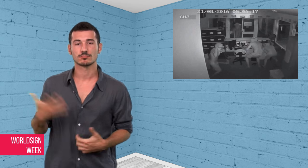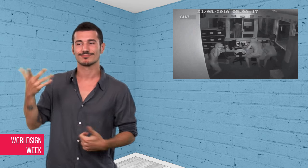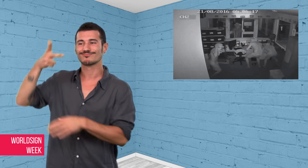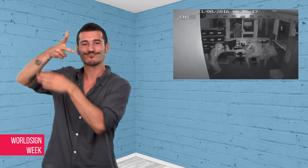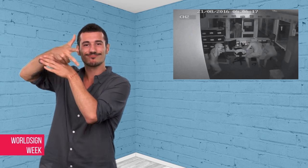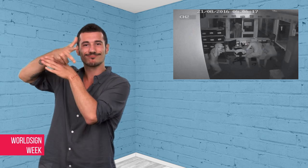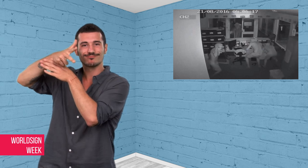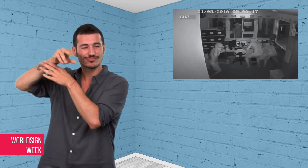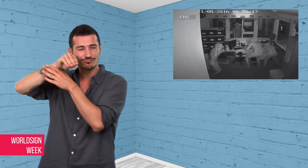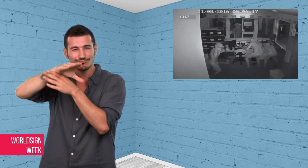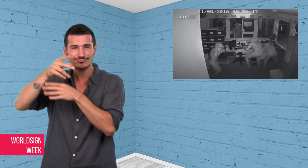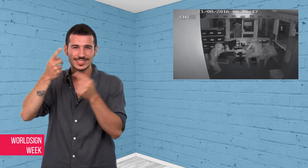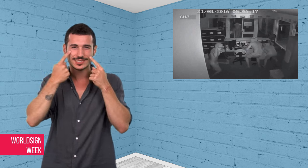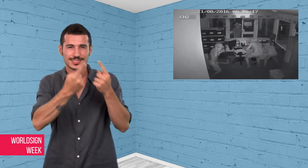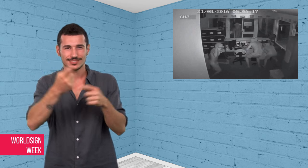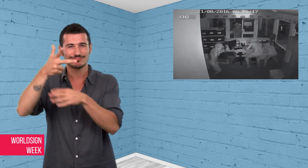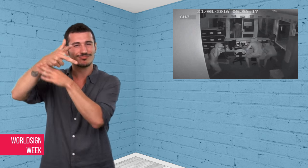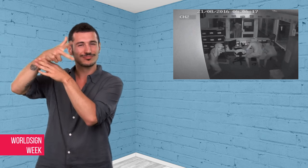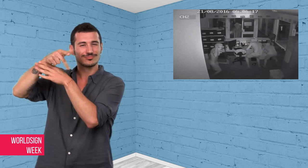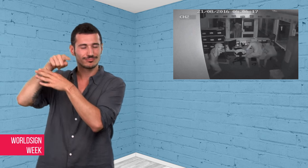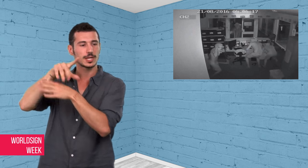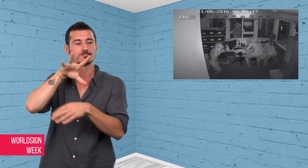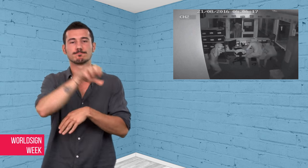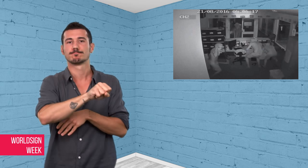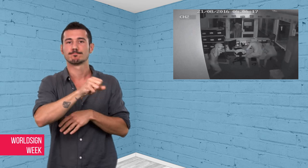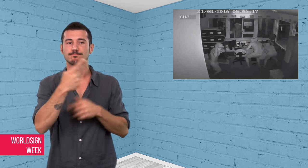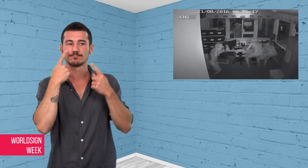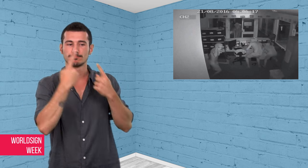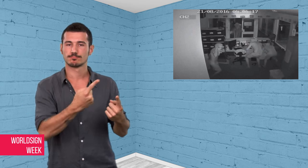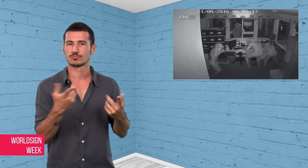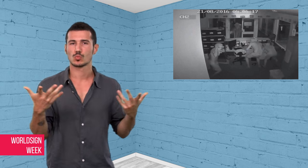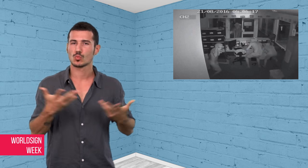much bigger than the average person.